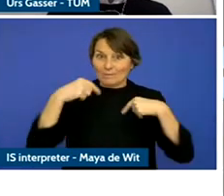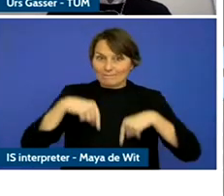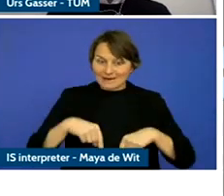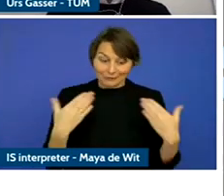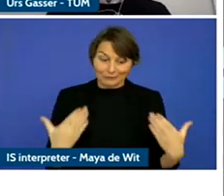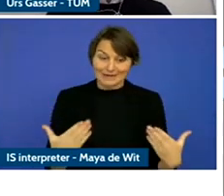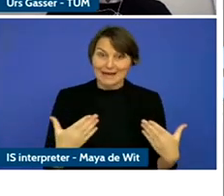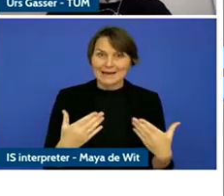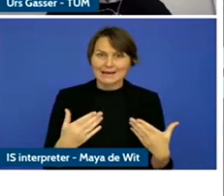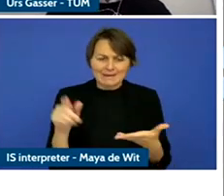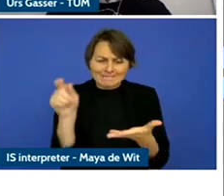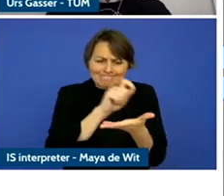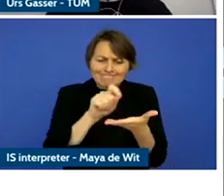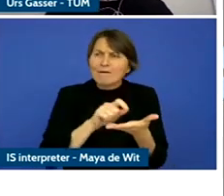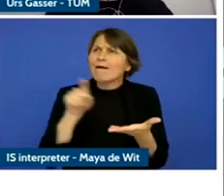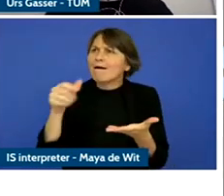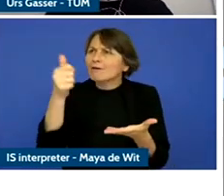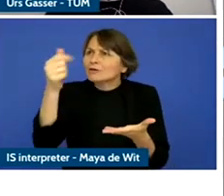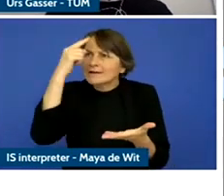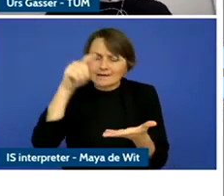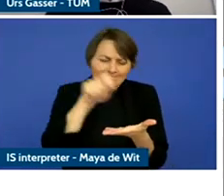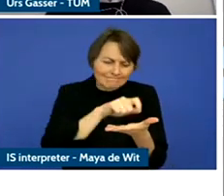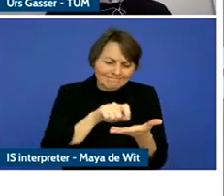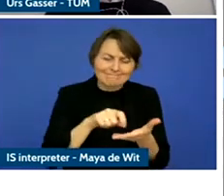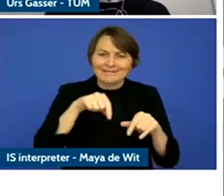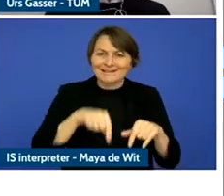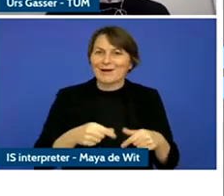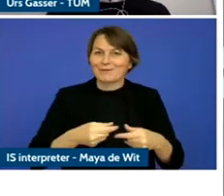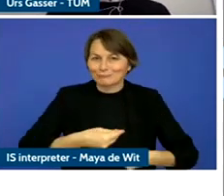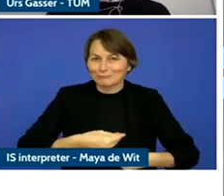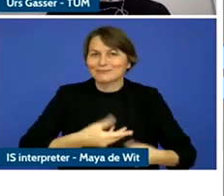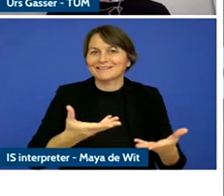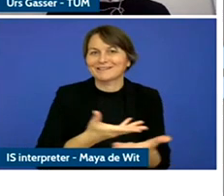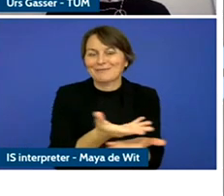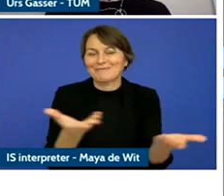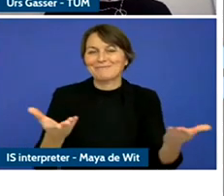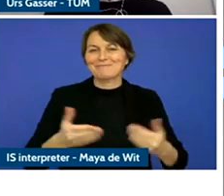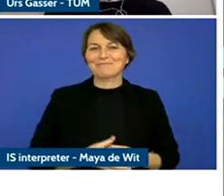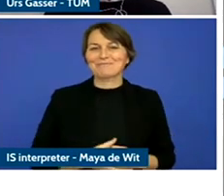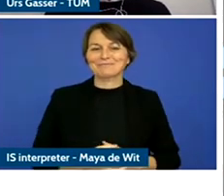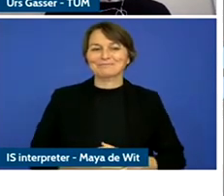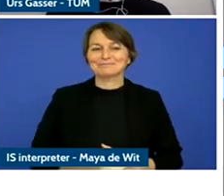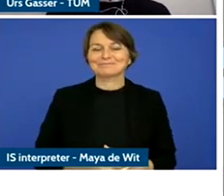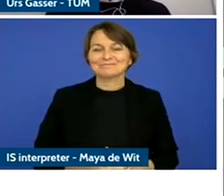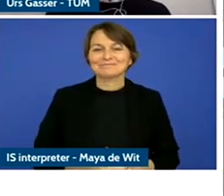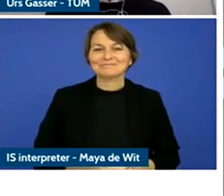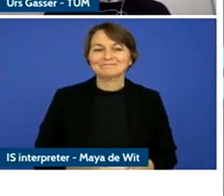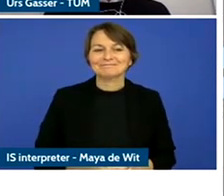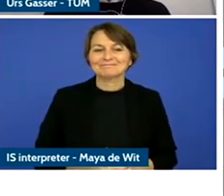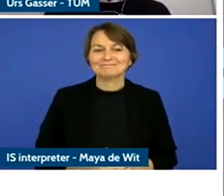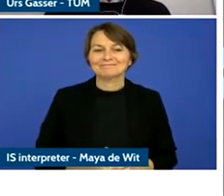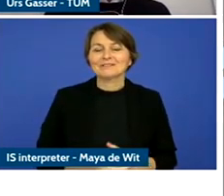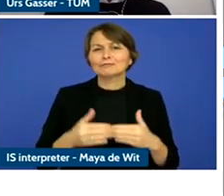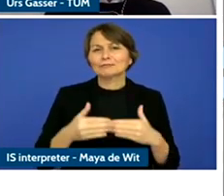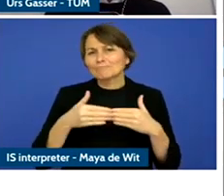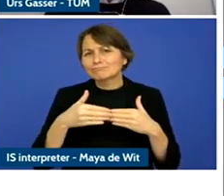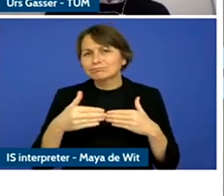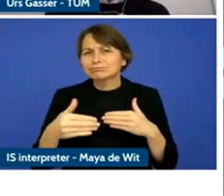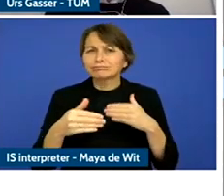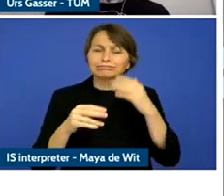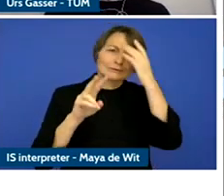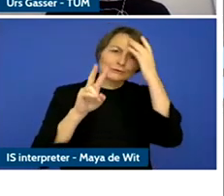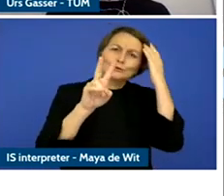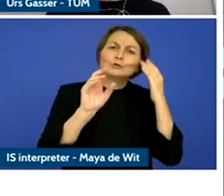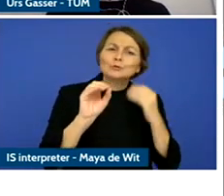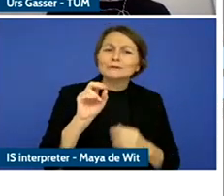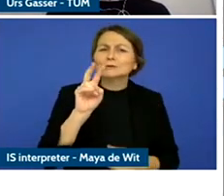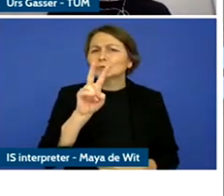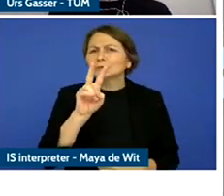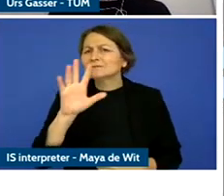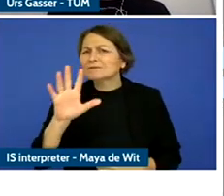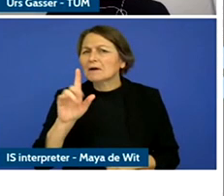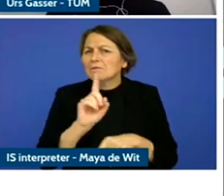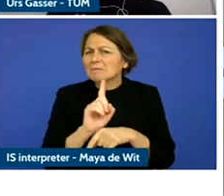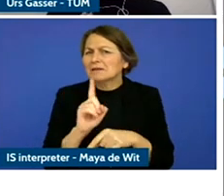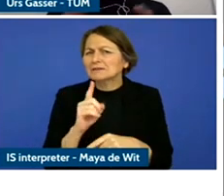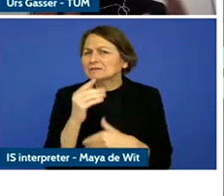What I would like to do, in over the next 25 minutes is really to look at the bigger picture.